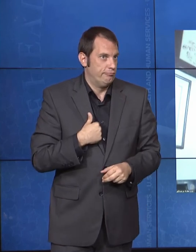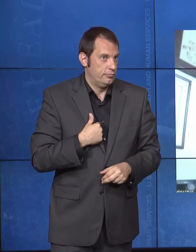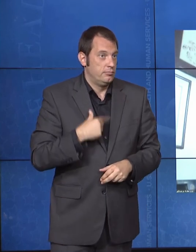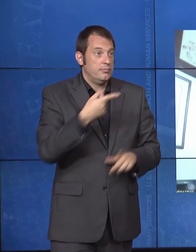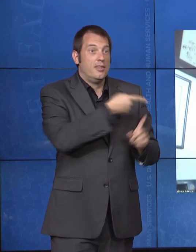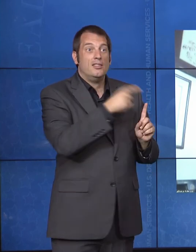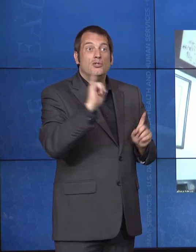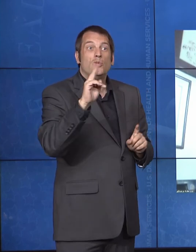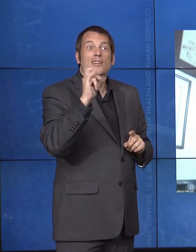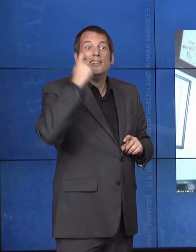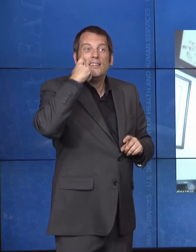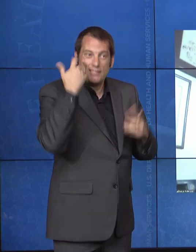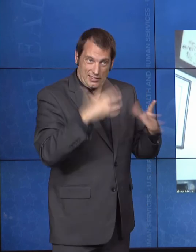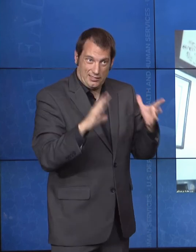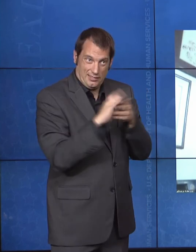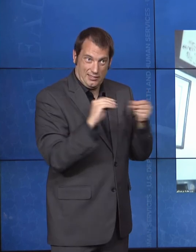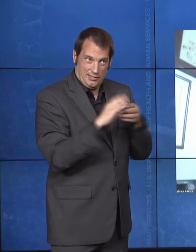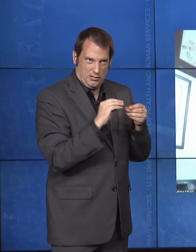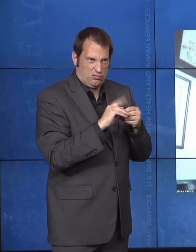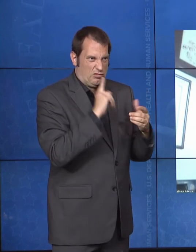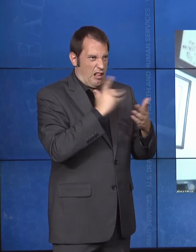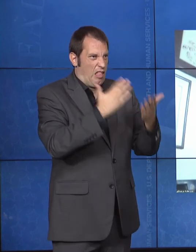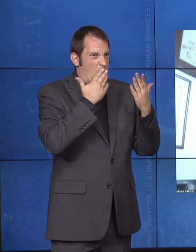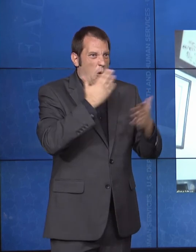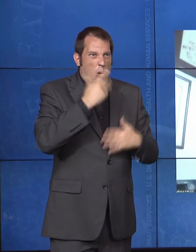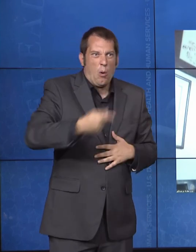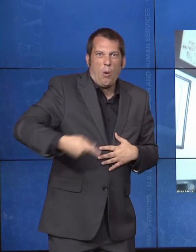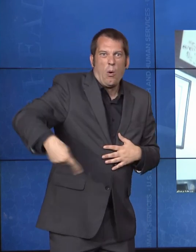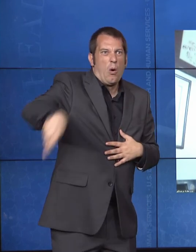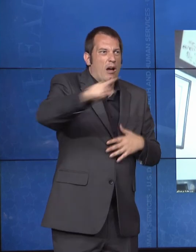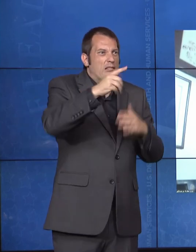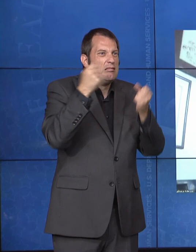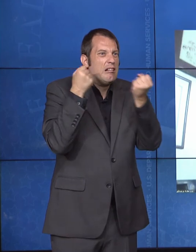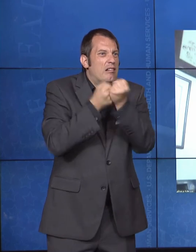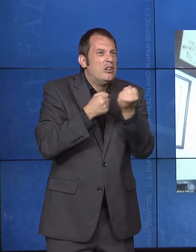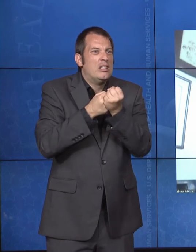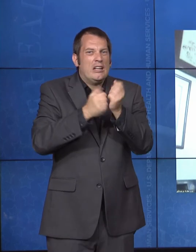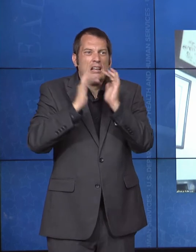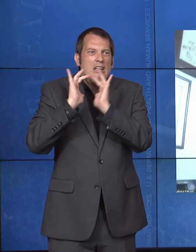the networks who really have made all this possible. And again, I know their work continues,